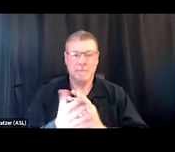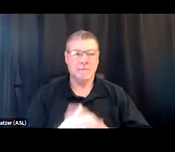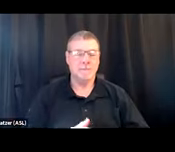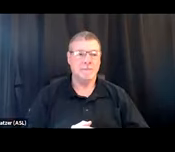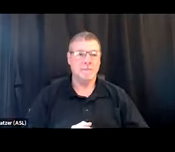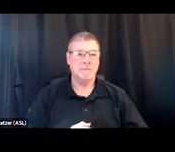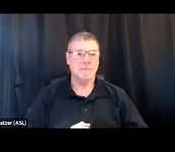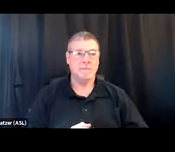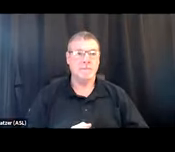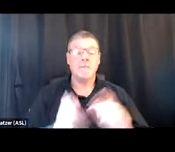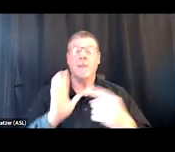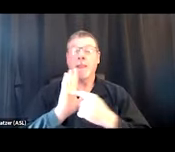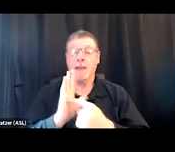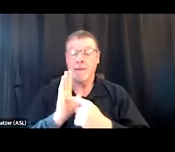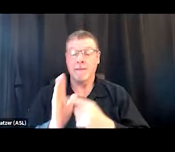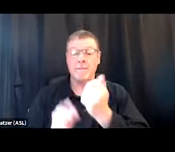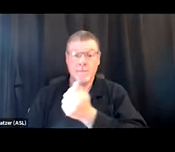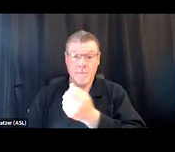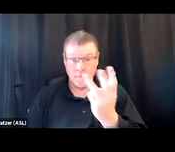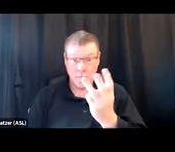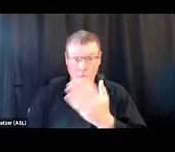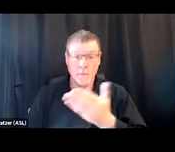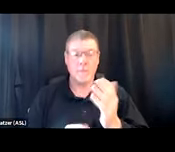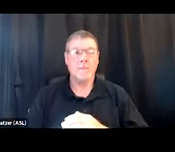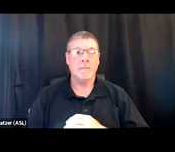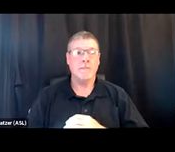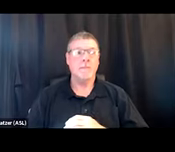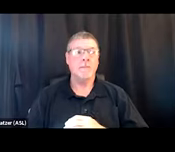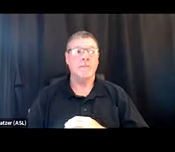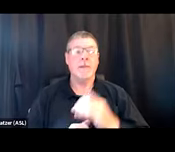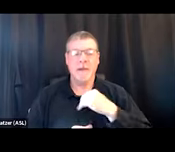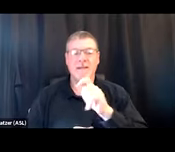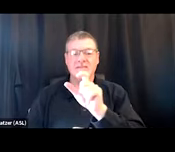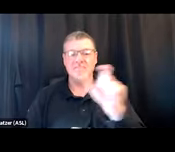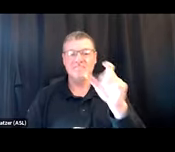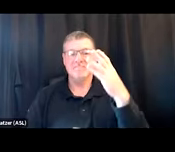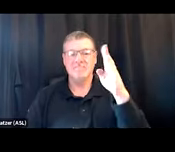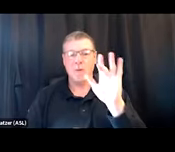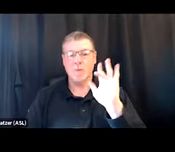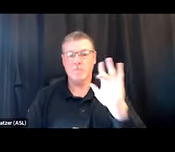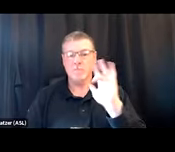So for example, a few things, I have it hyperlinked for the full ruling,